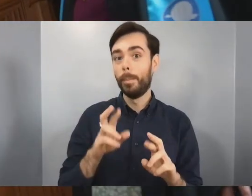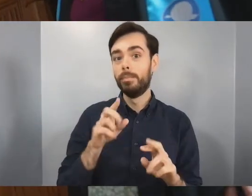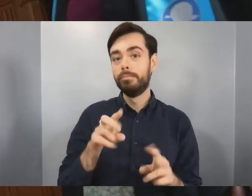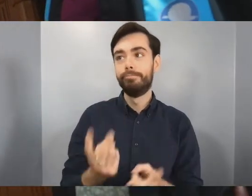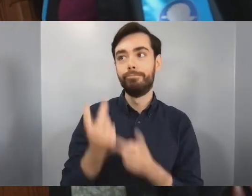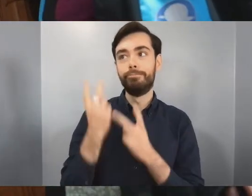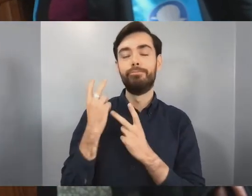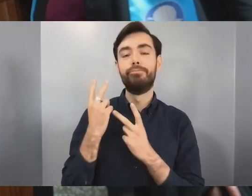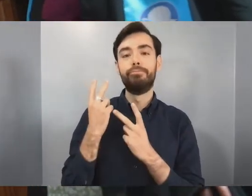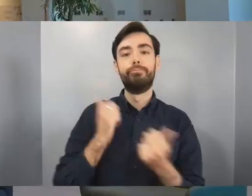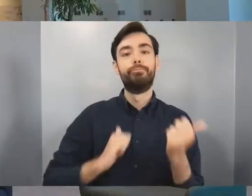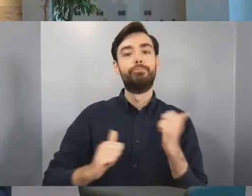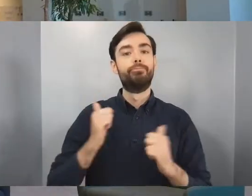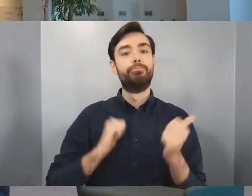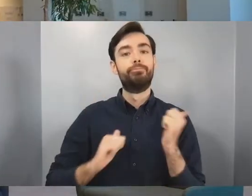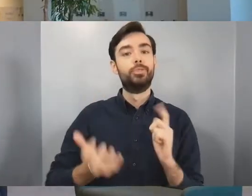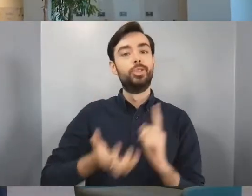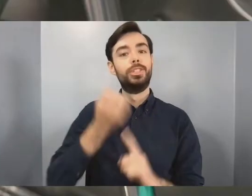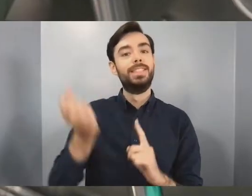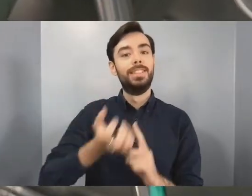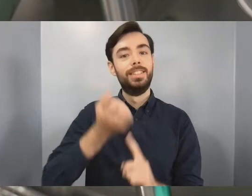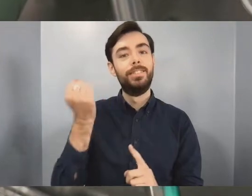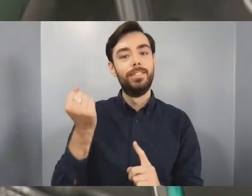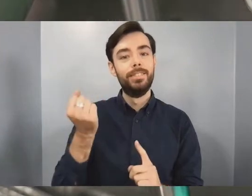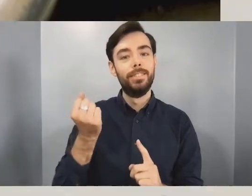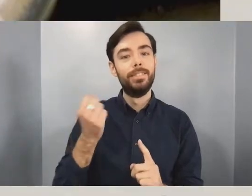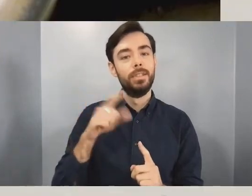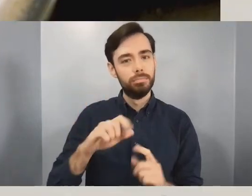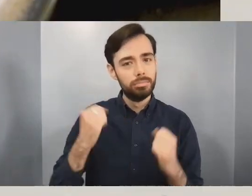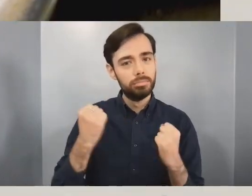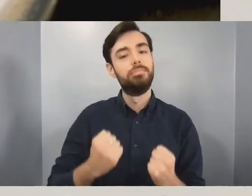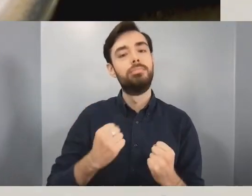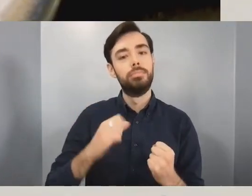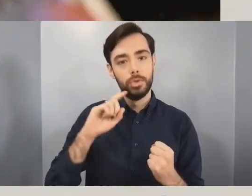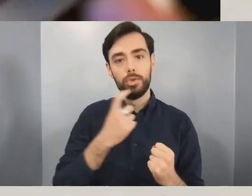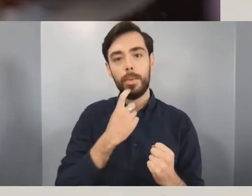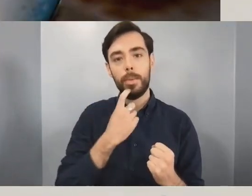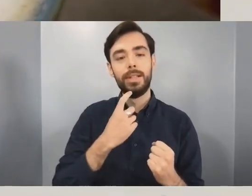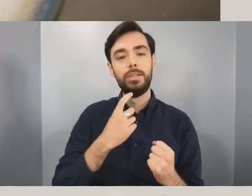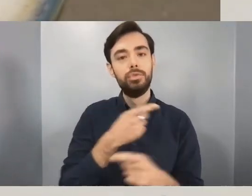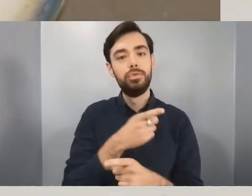You've shown tremendous grit and determination and we're really proud of you. The highlight